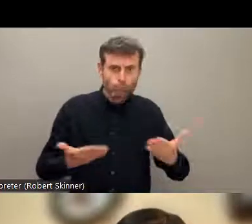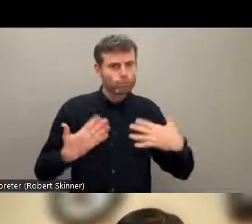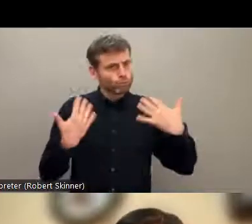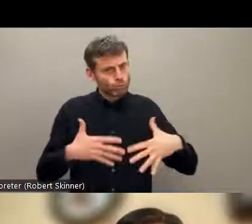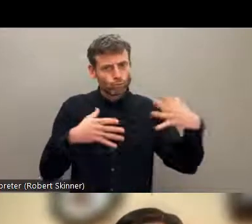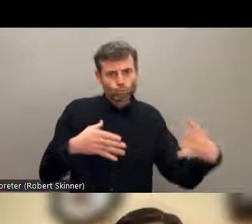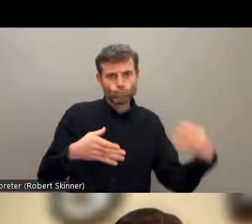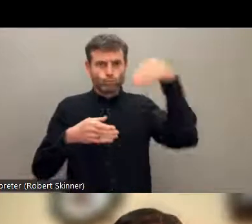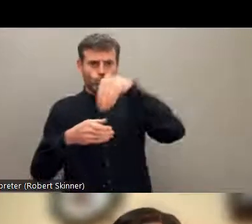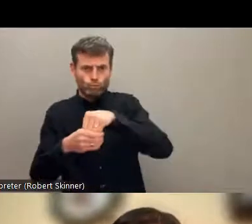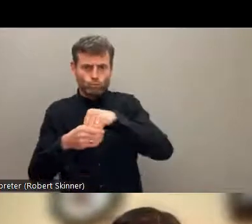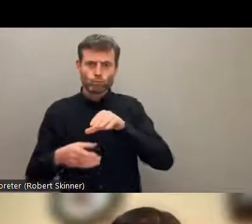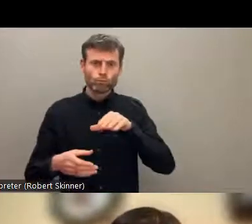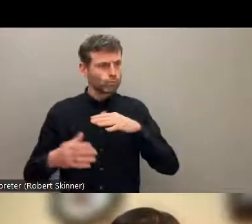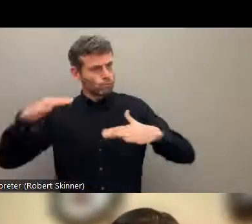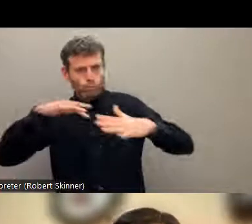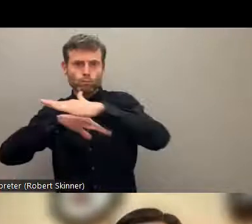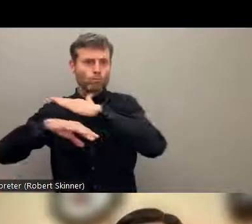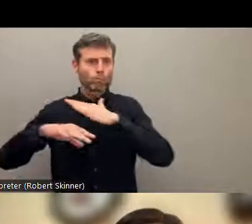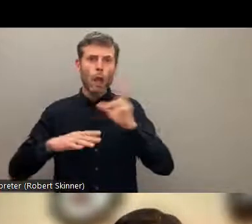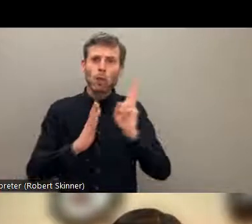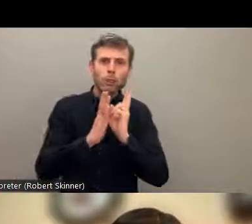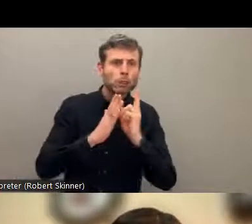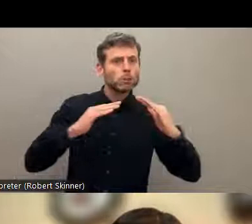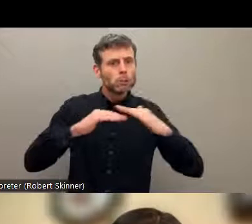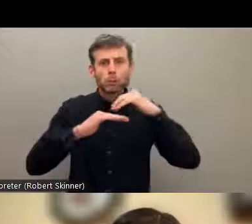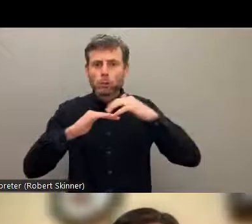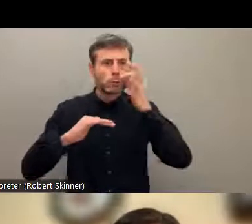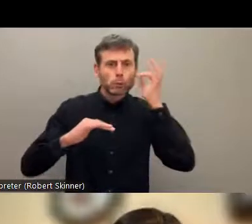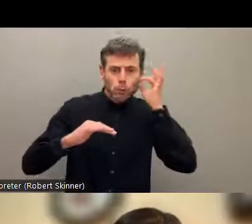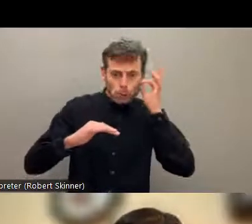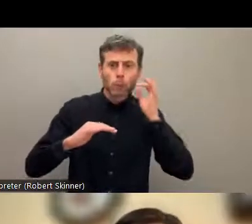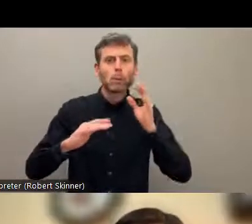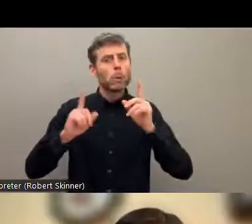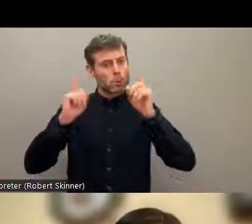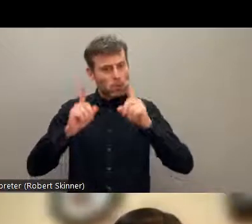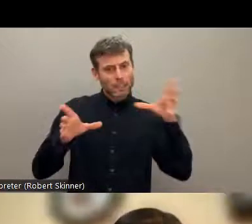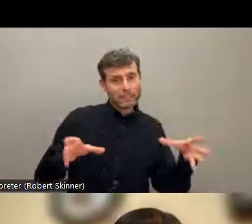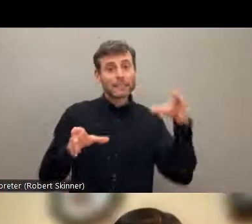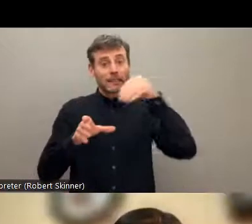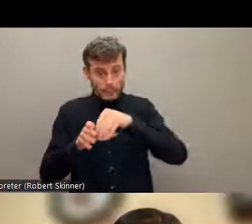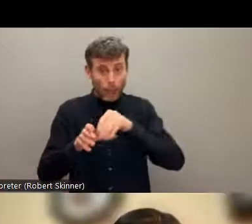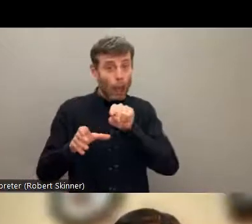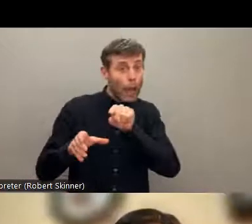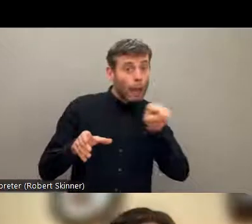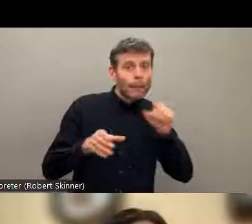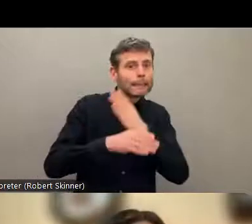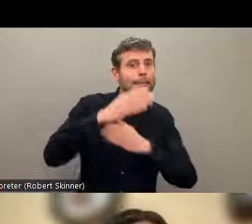to clearly mention indigenous people and minority groups with disabilities all